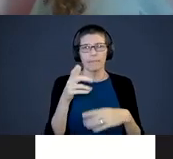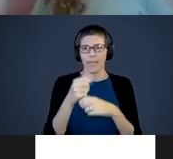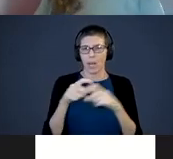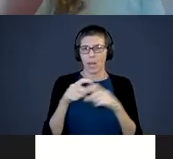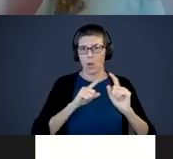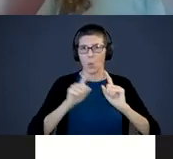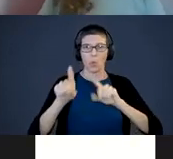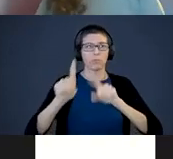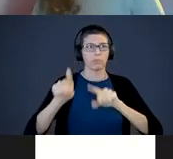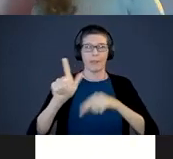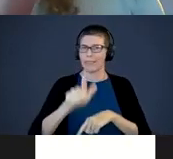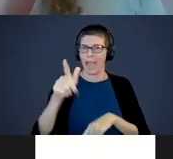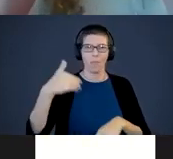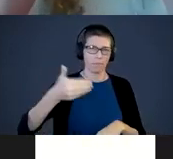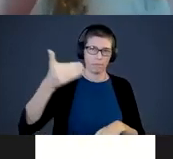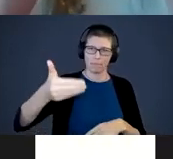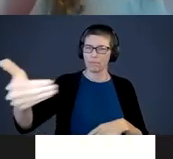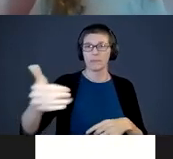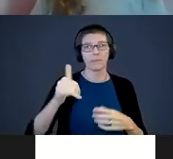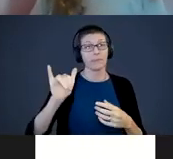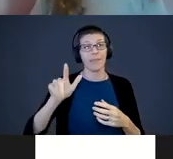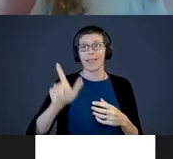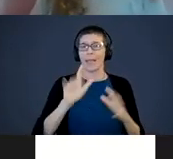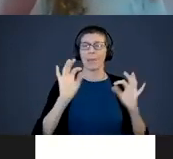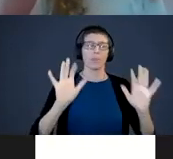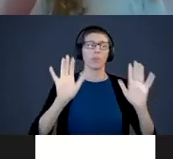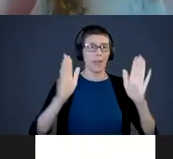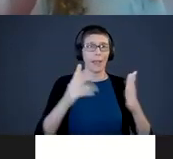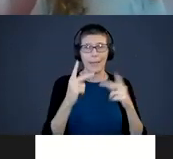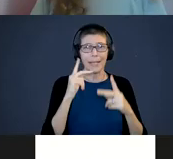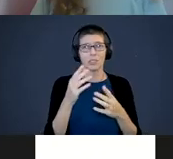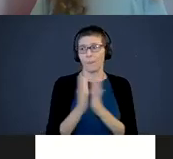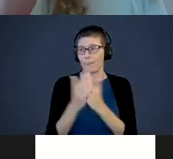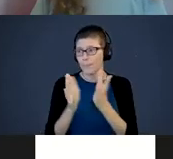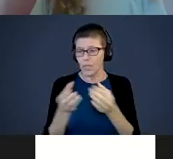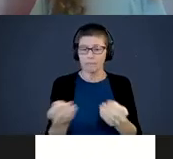regular basis. The library is a great place to get books and exchange books and be able to read